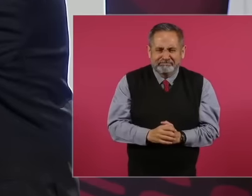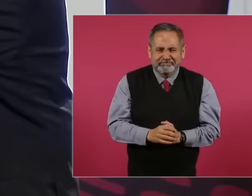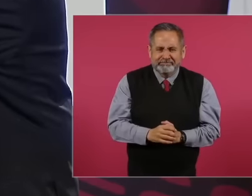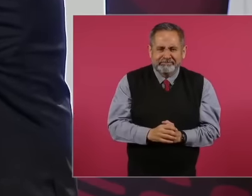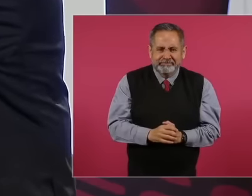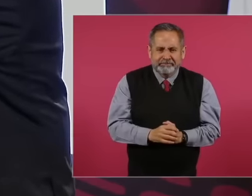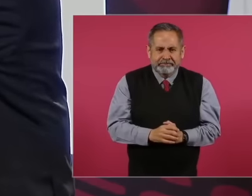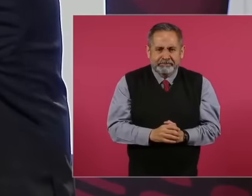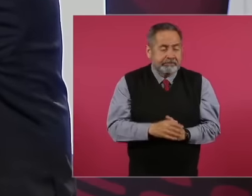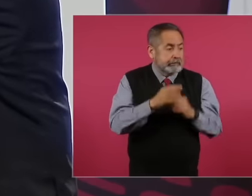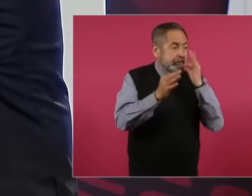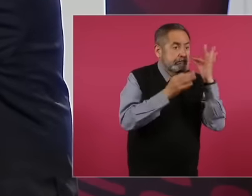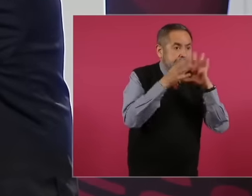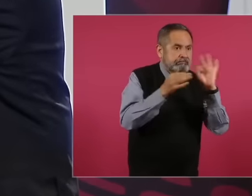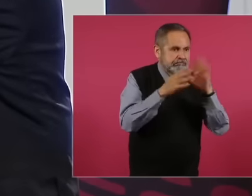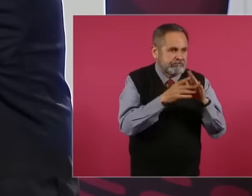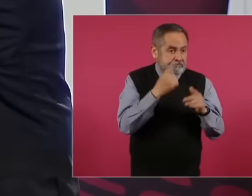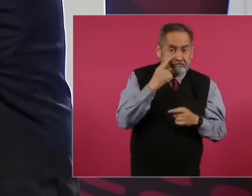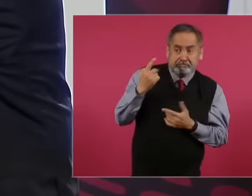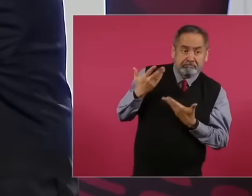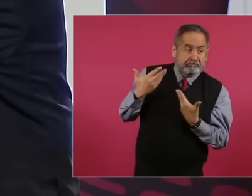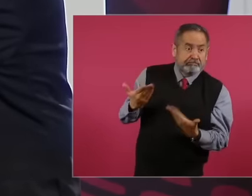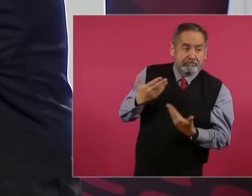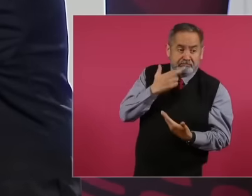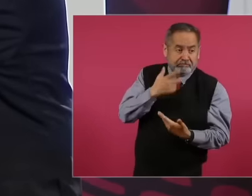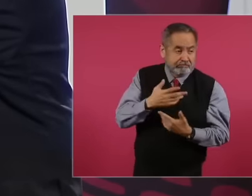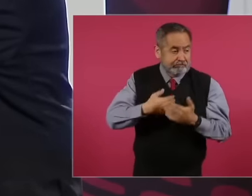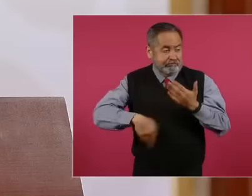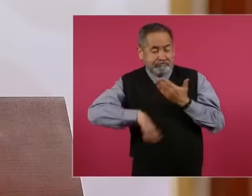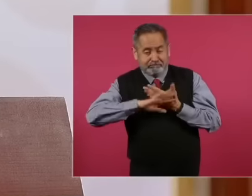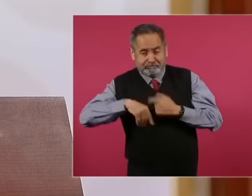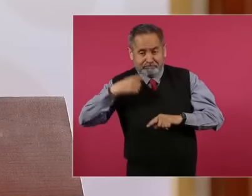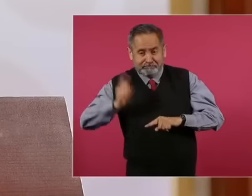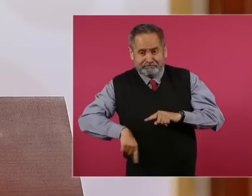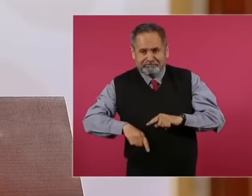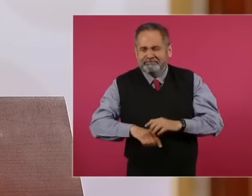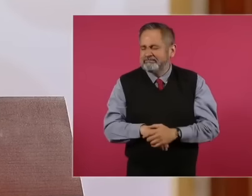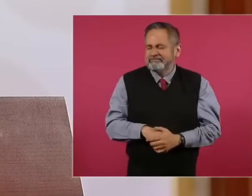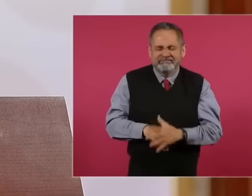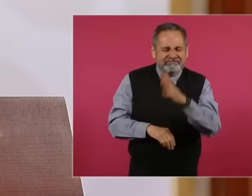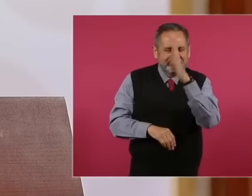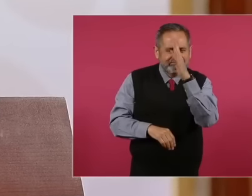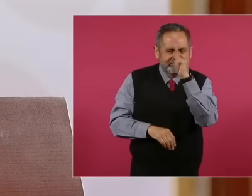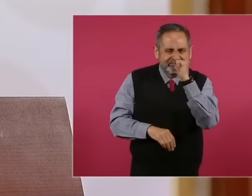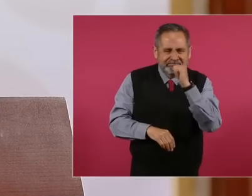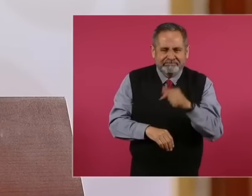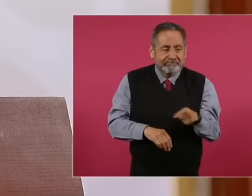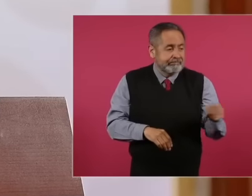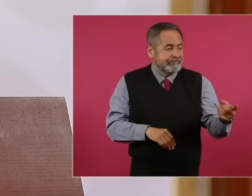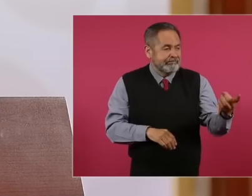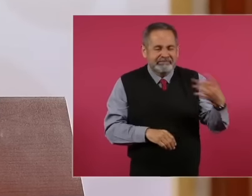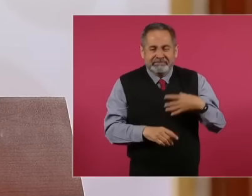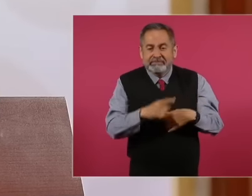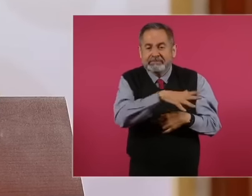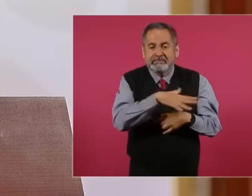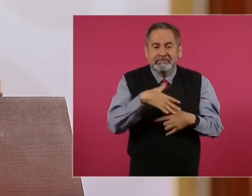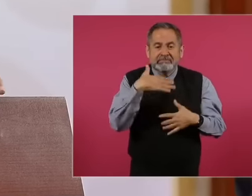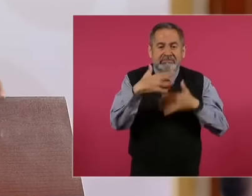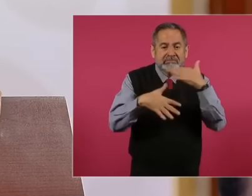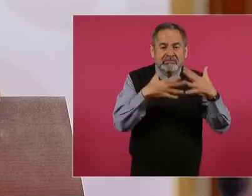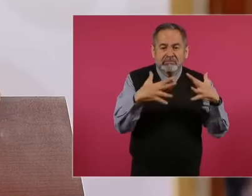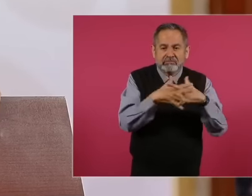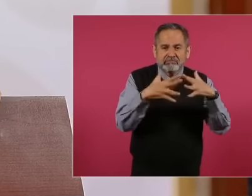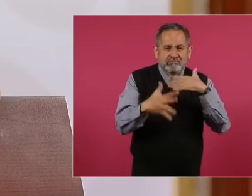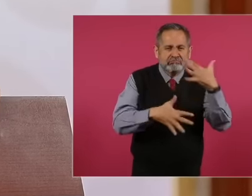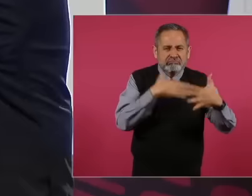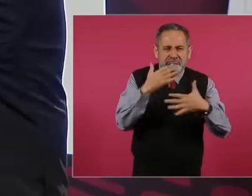power. The media could with all their dirty war not